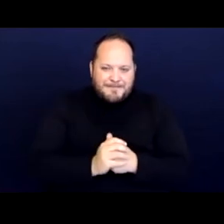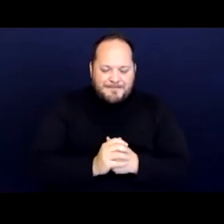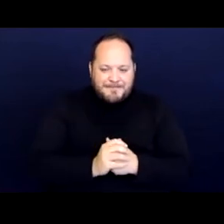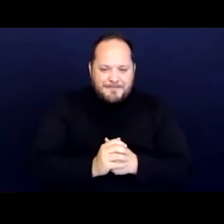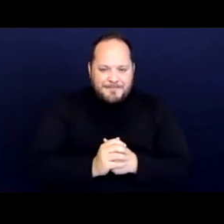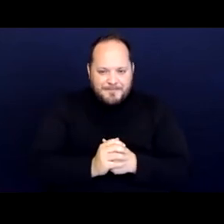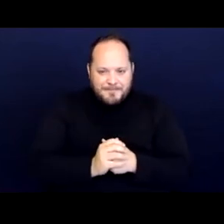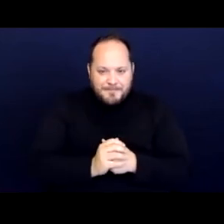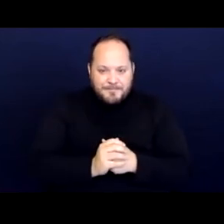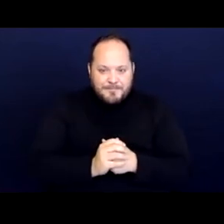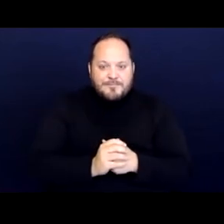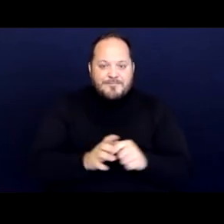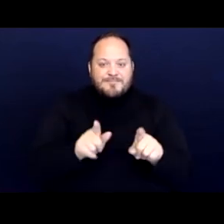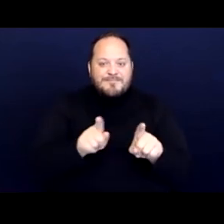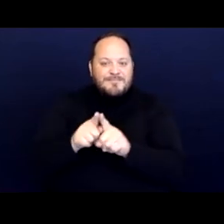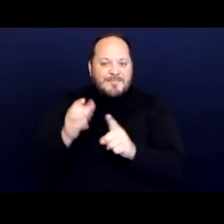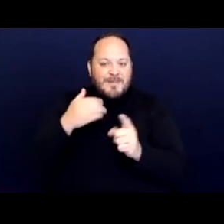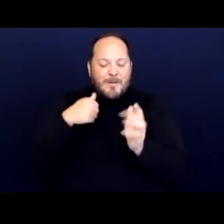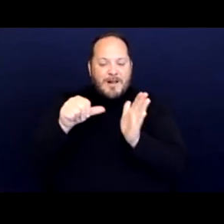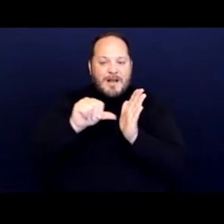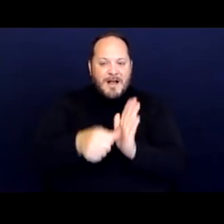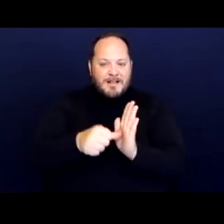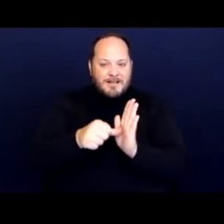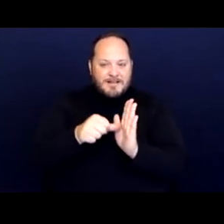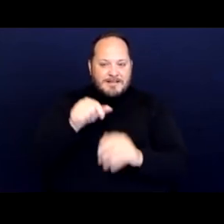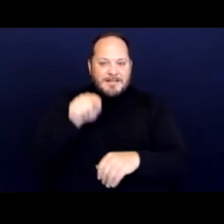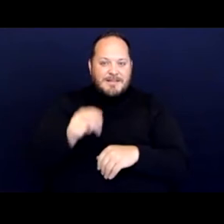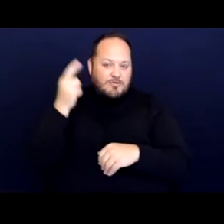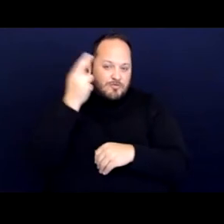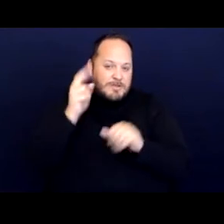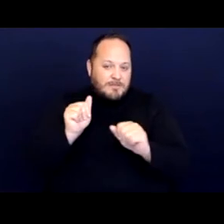And then I also wanted to highlight, of course this reasonable accommodations regulation